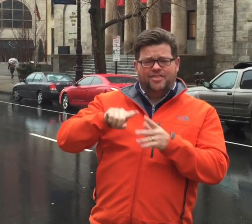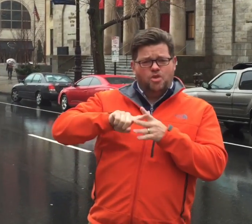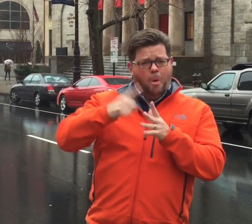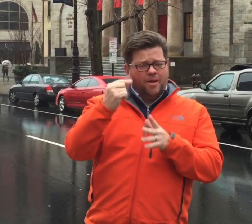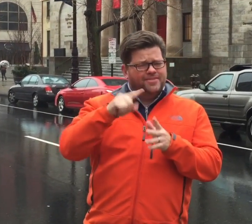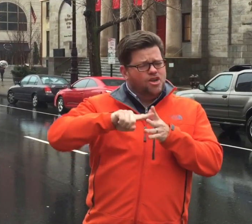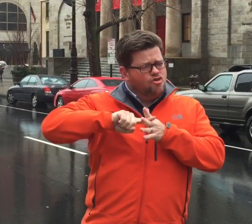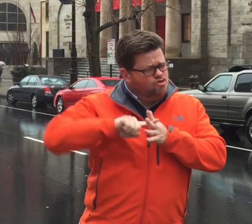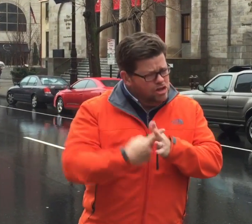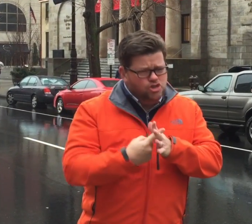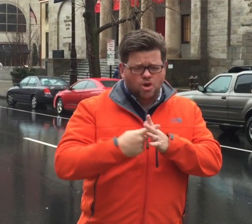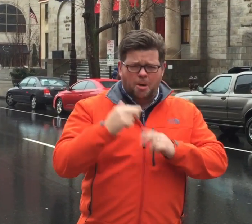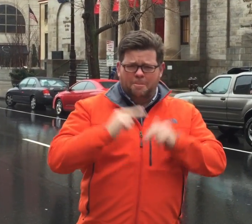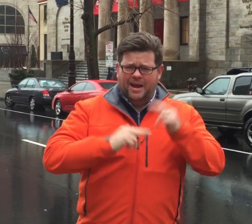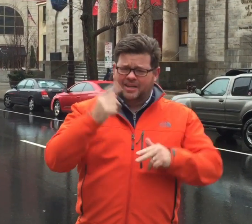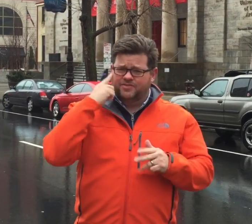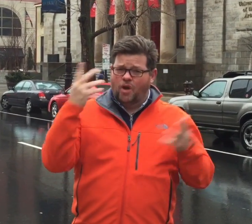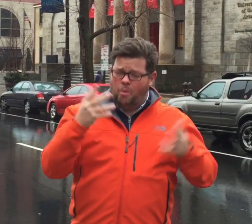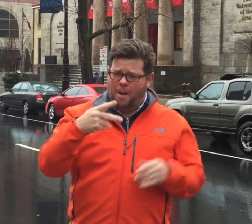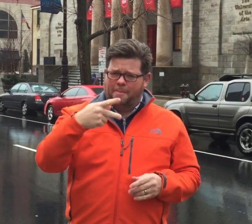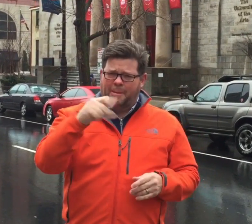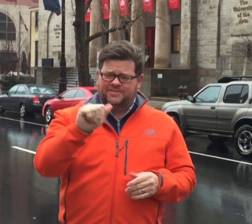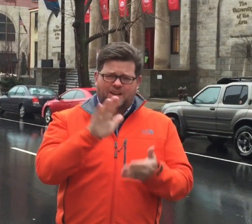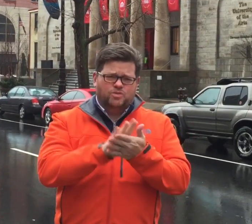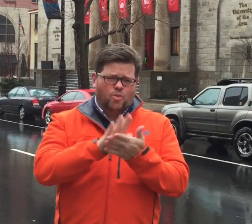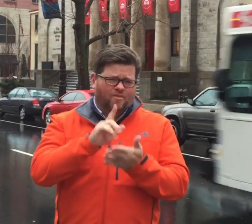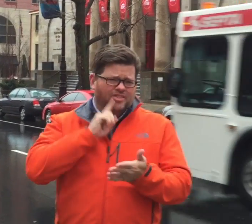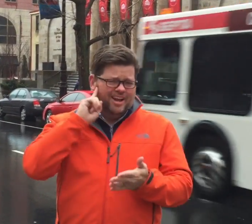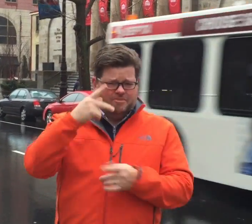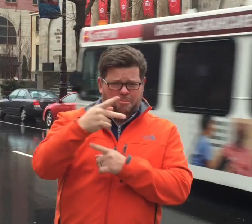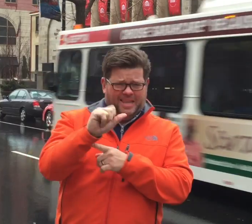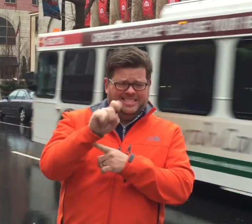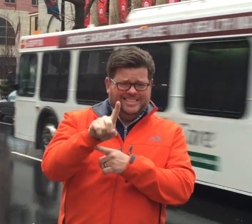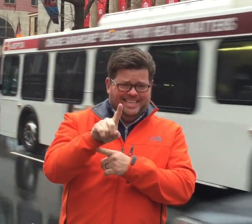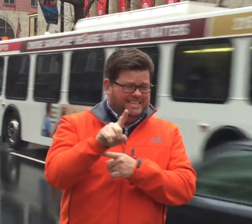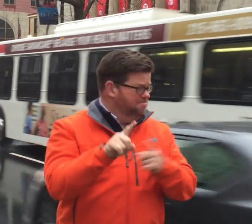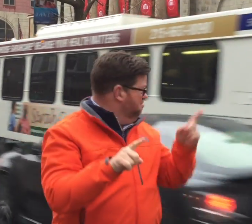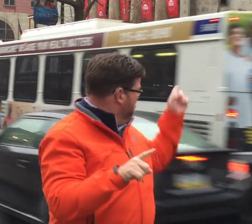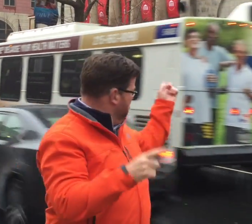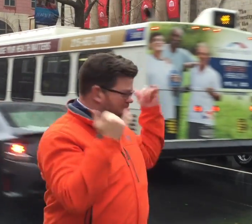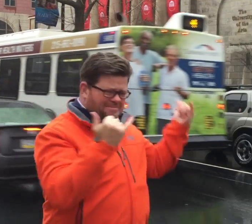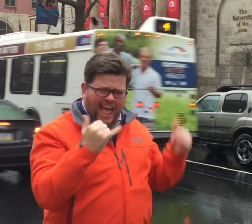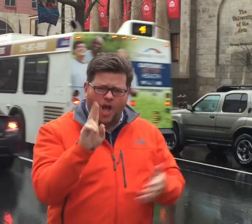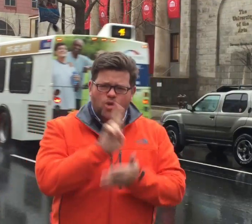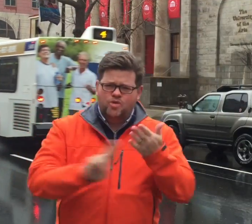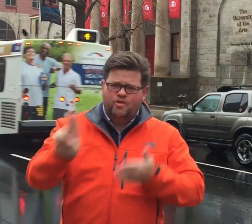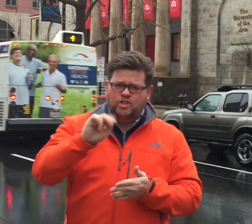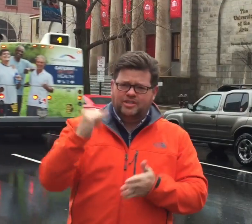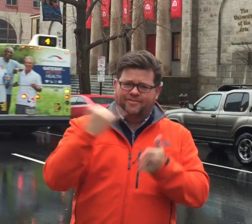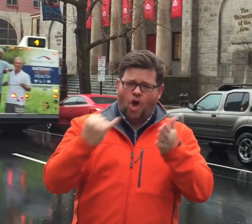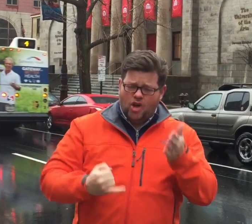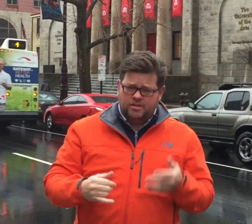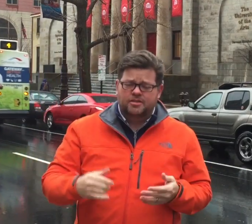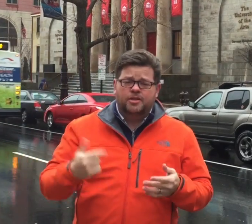of one of the original buildings for the Pennsylvania School for the Deaf (PSD). Today, the building is the University of the Arts.